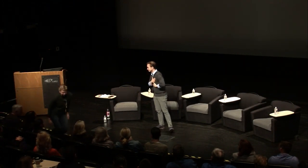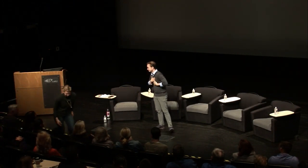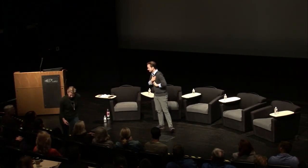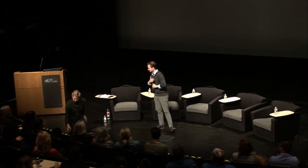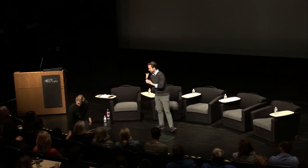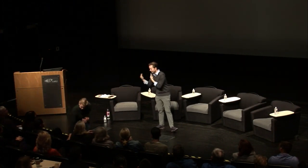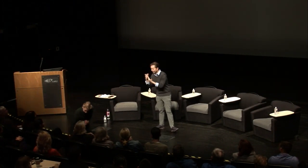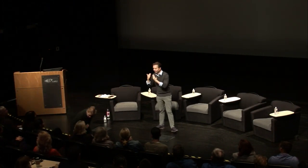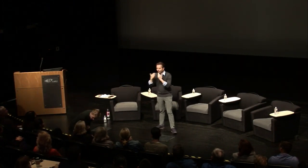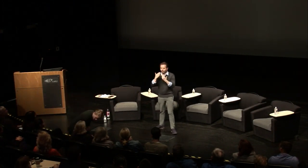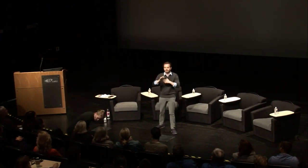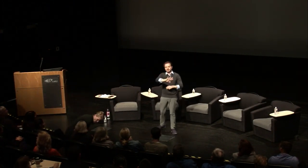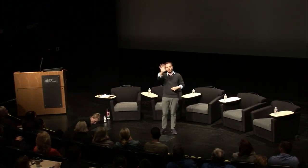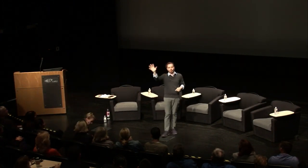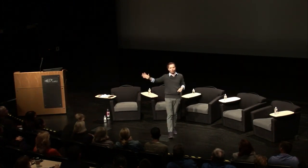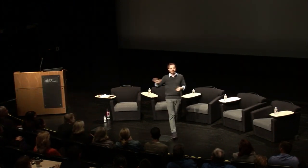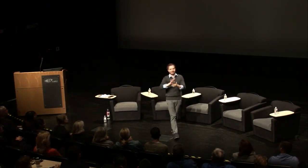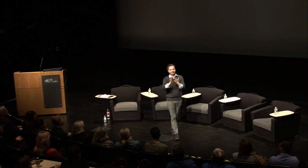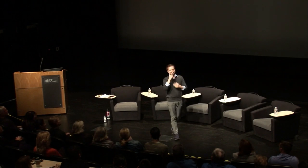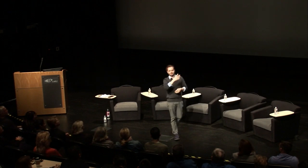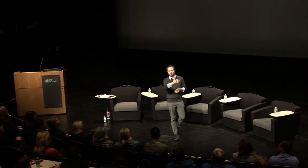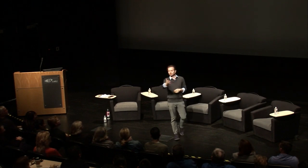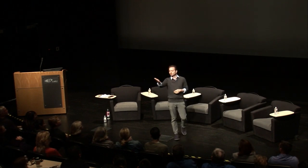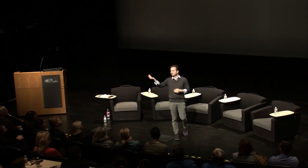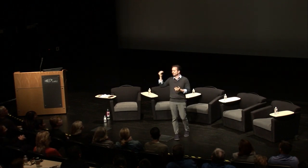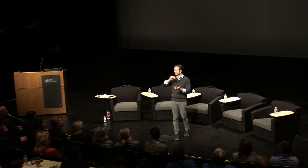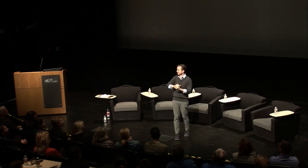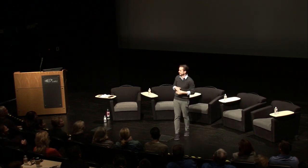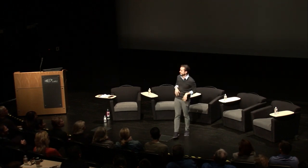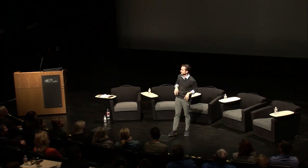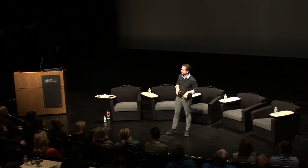Thank you so much for the introductions, everyone. Hello, nice to see everyone